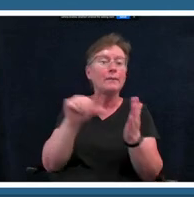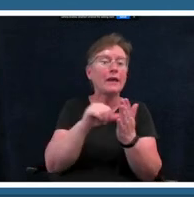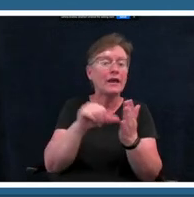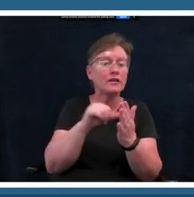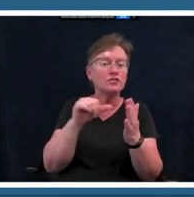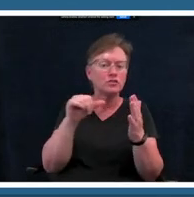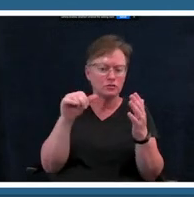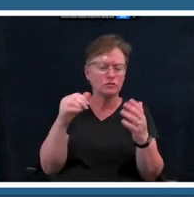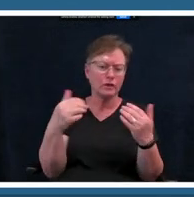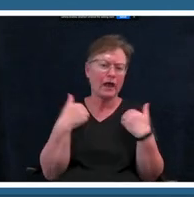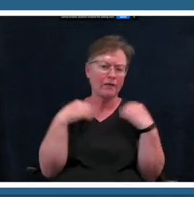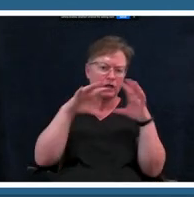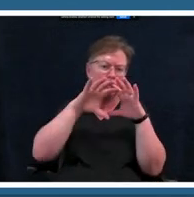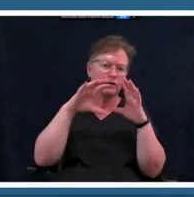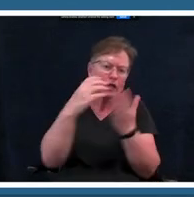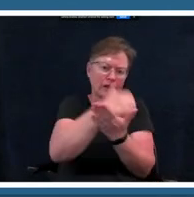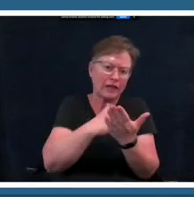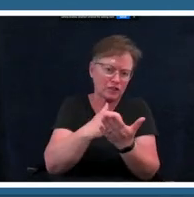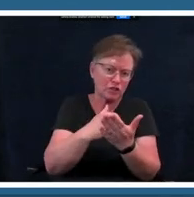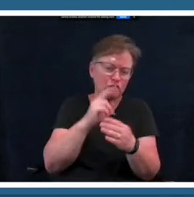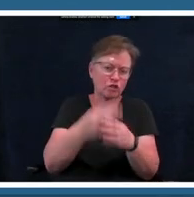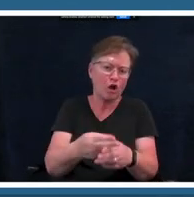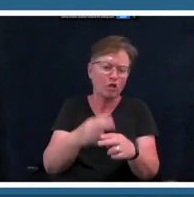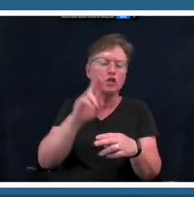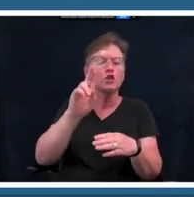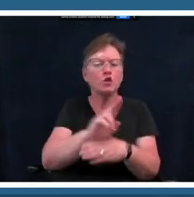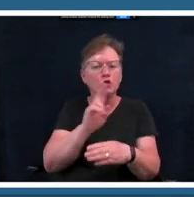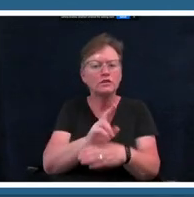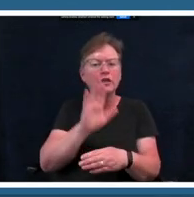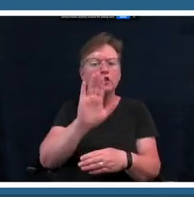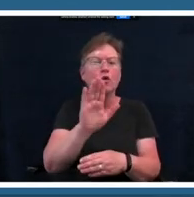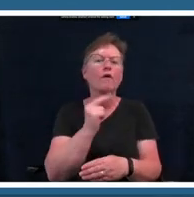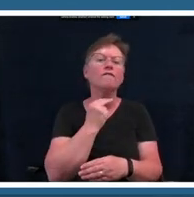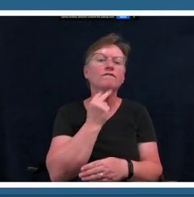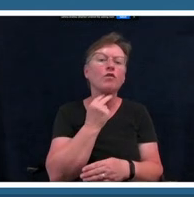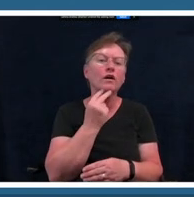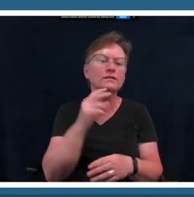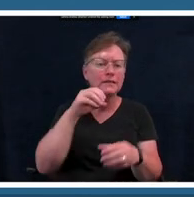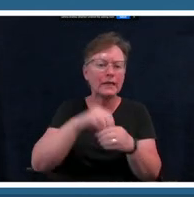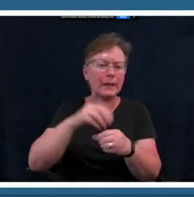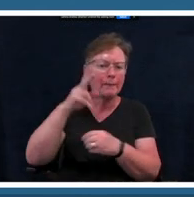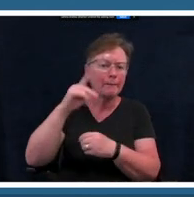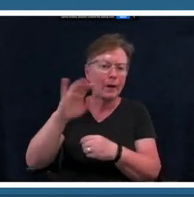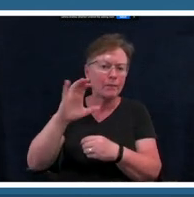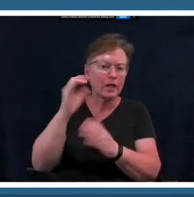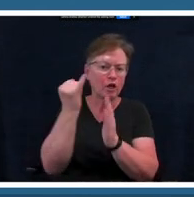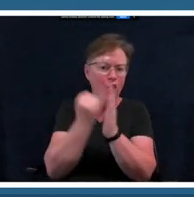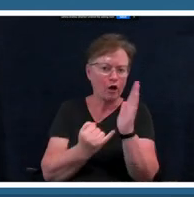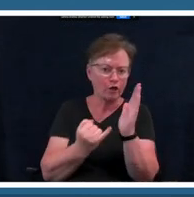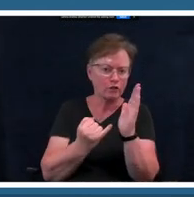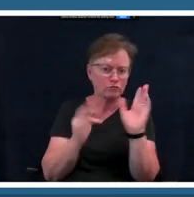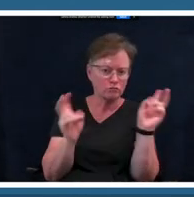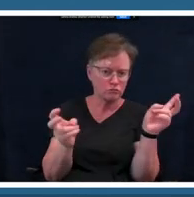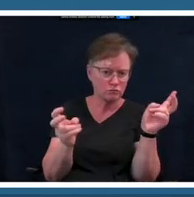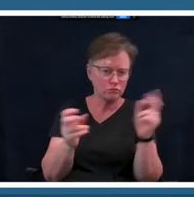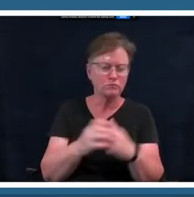using your voice in public art and that page